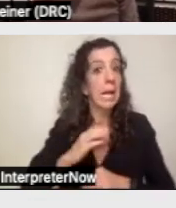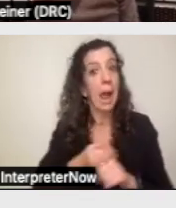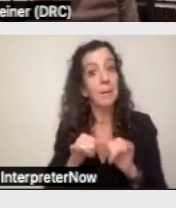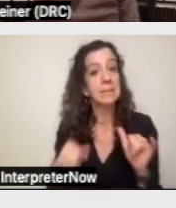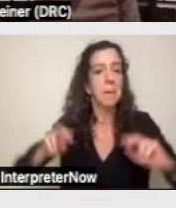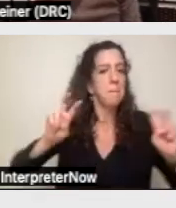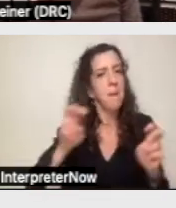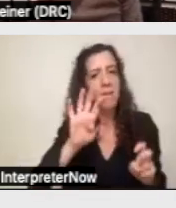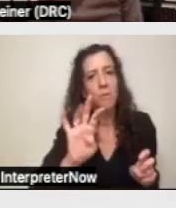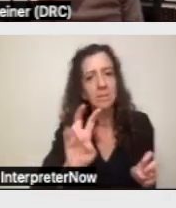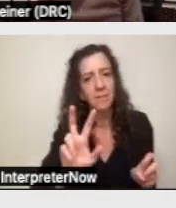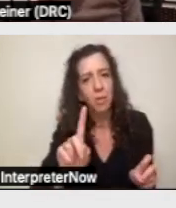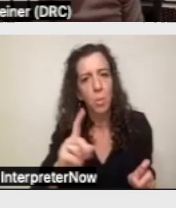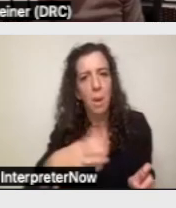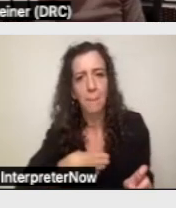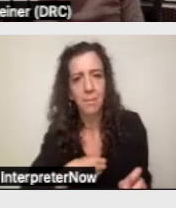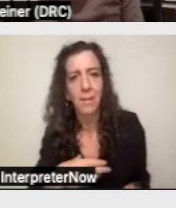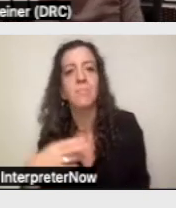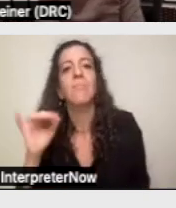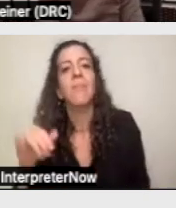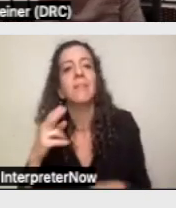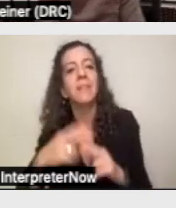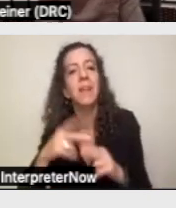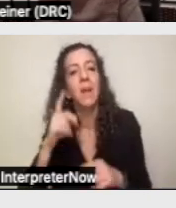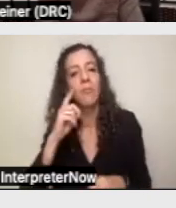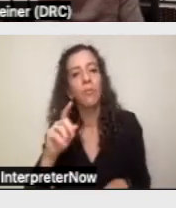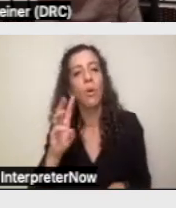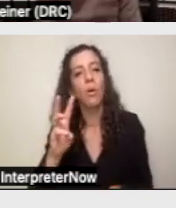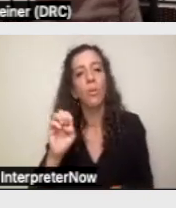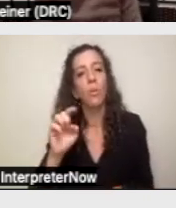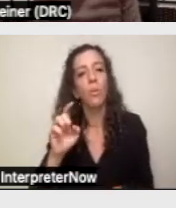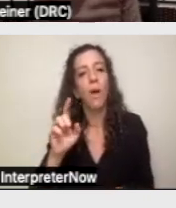named for the section in the Welfare and Institutions